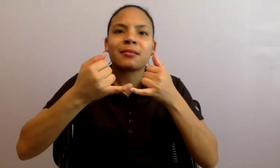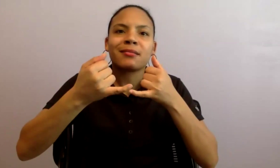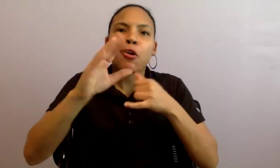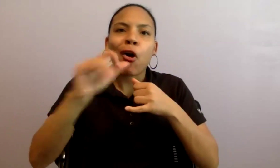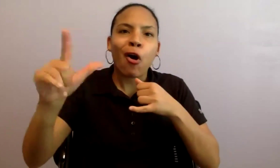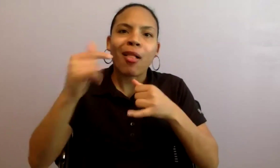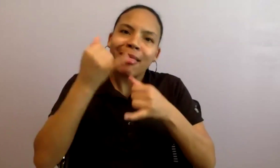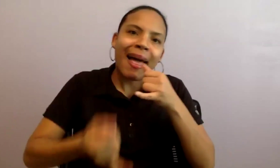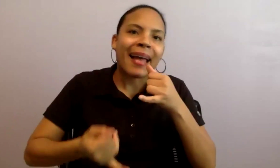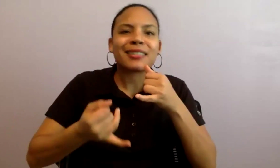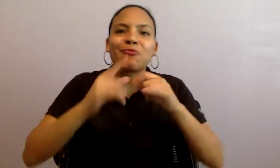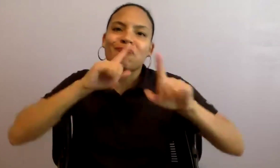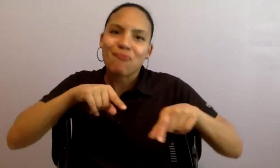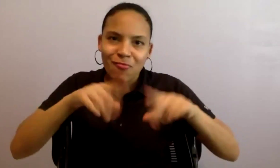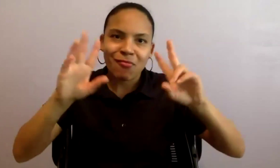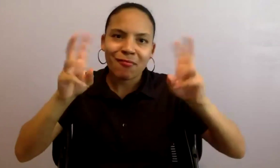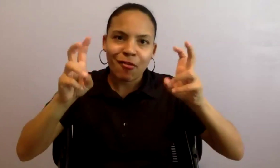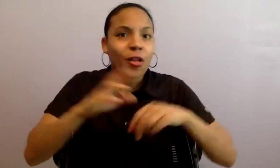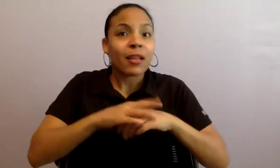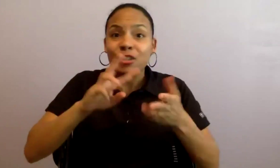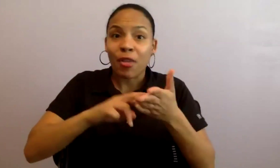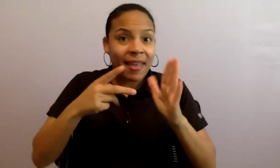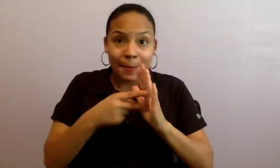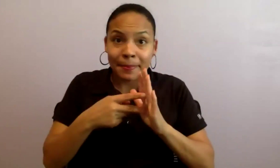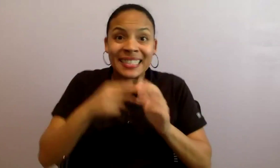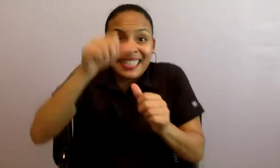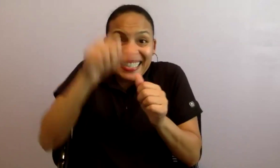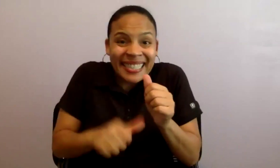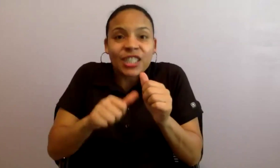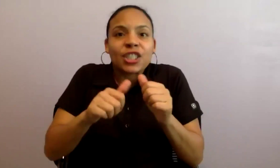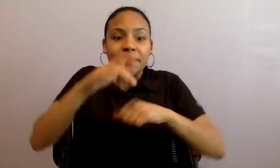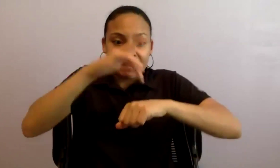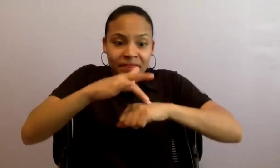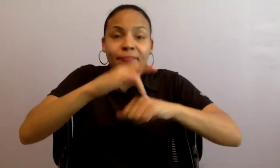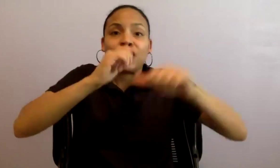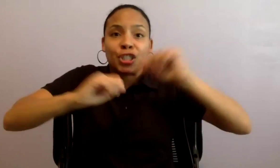time, did not get the same show in Massachusetts that you did in New Orleans, Louisiana. On the